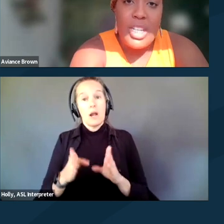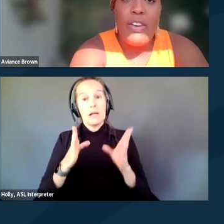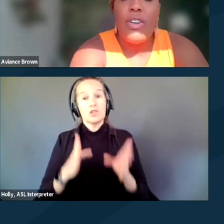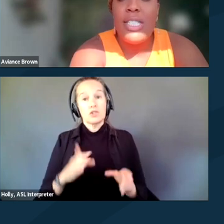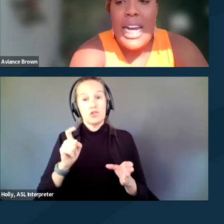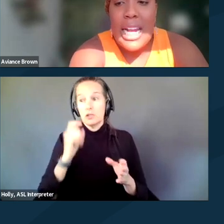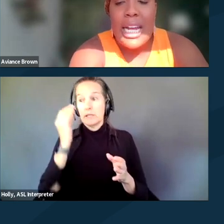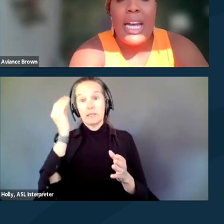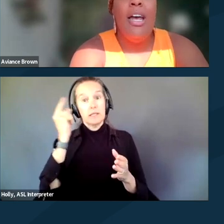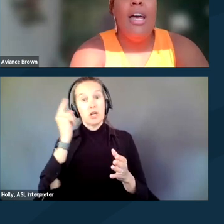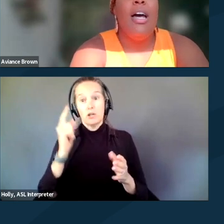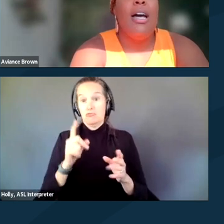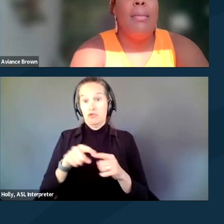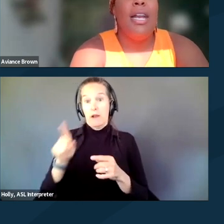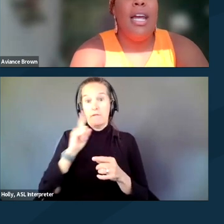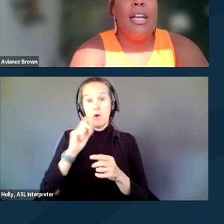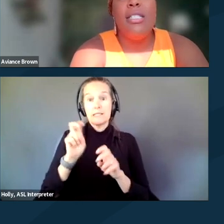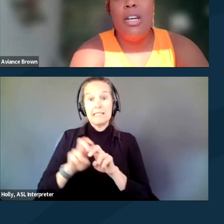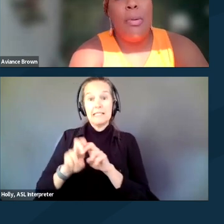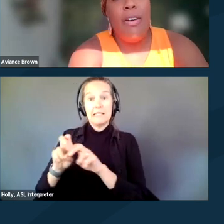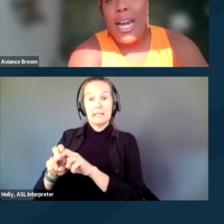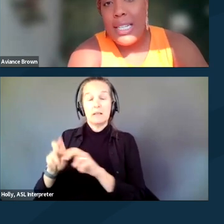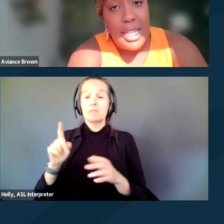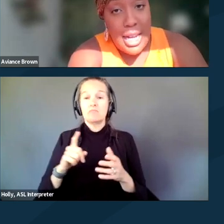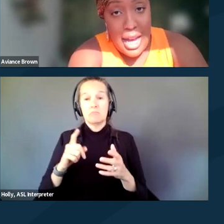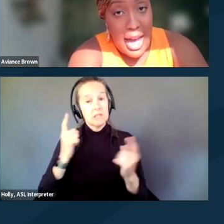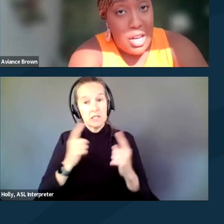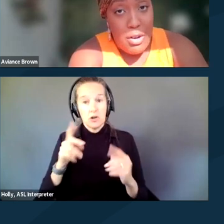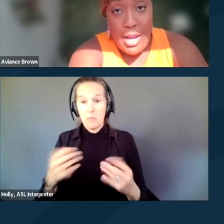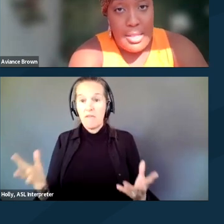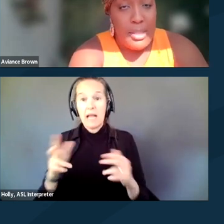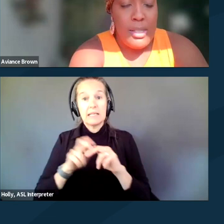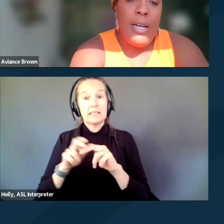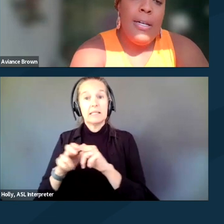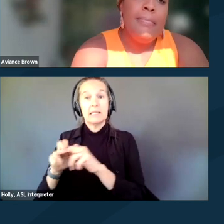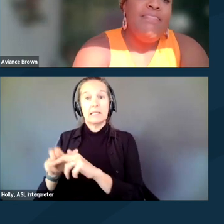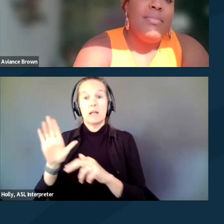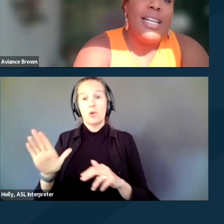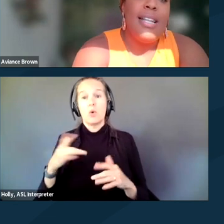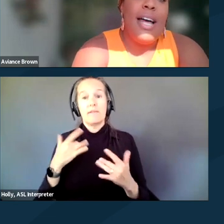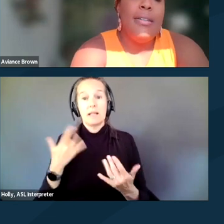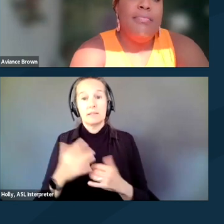Check proceeding and consider providing seating at your events. Next slide.